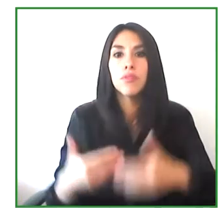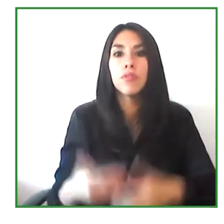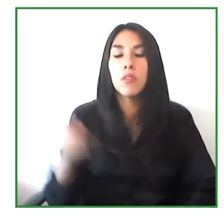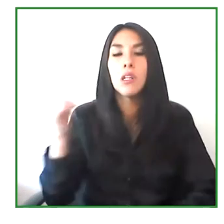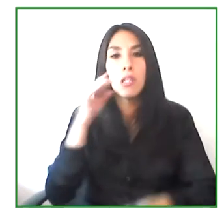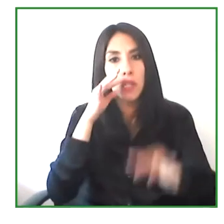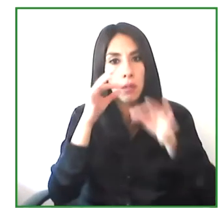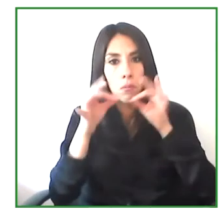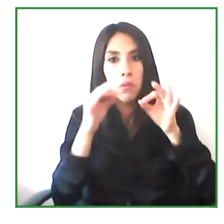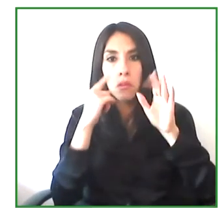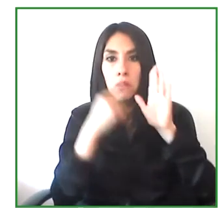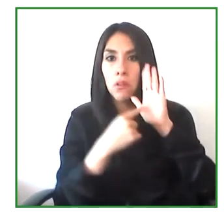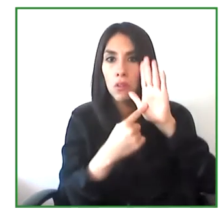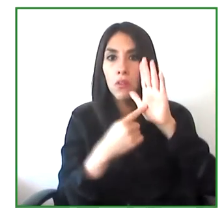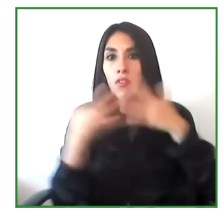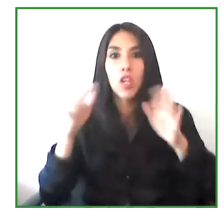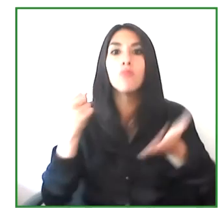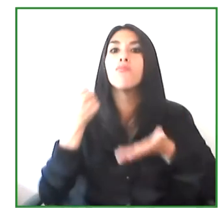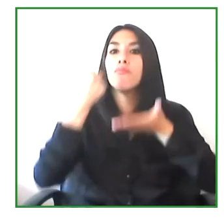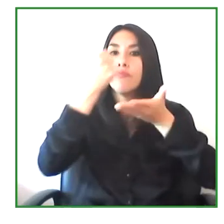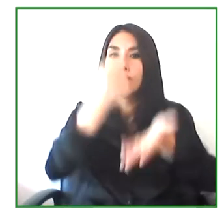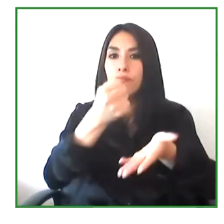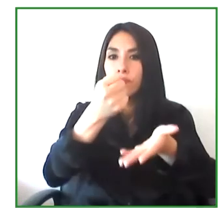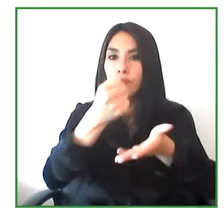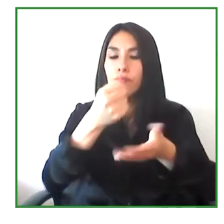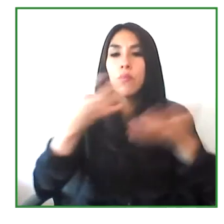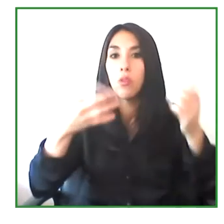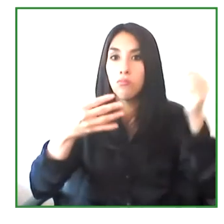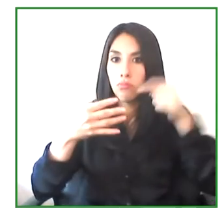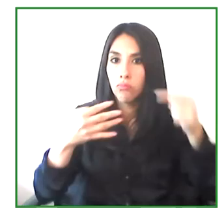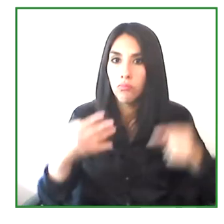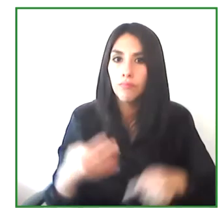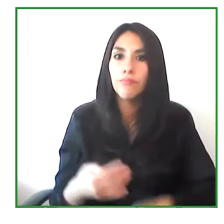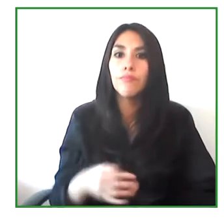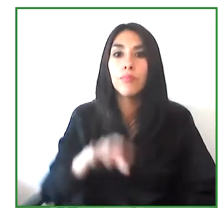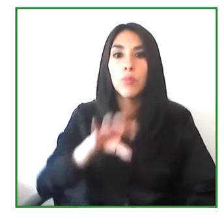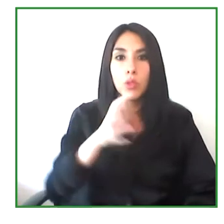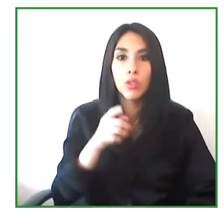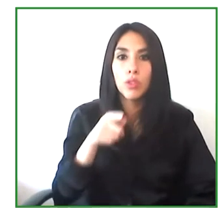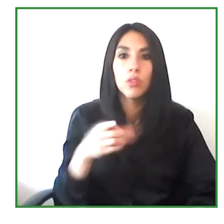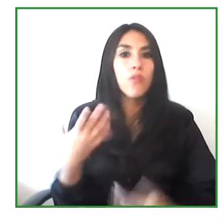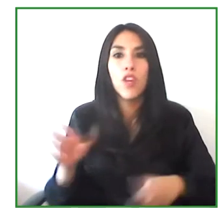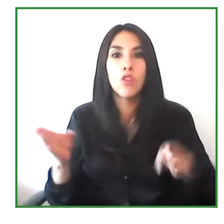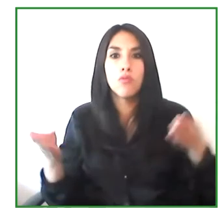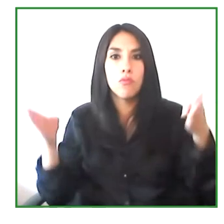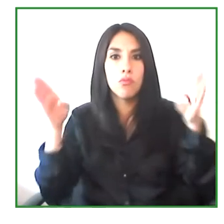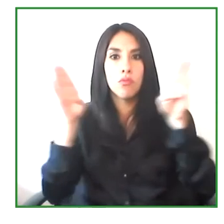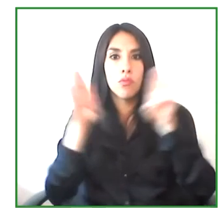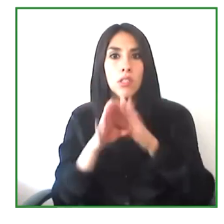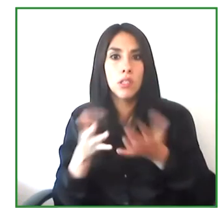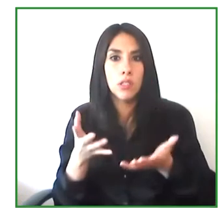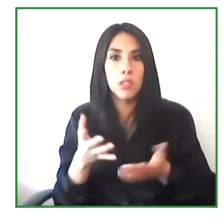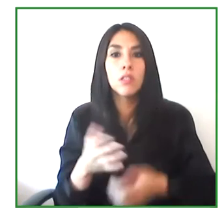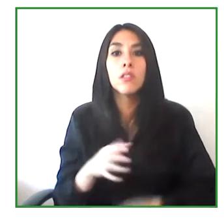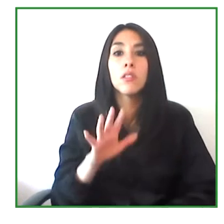we we finally began to receive resources. And so that empowered the deaf community,